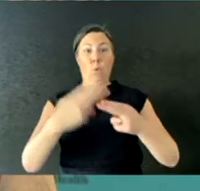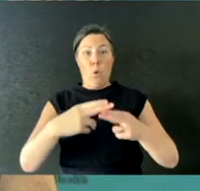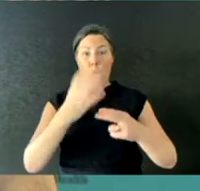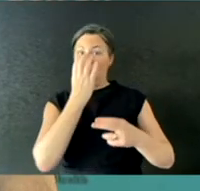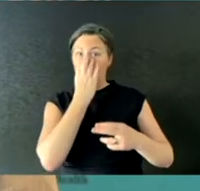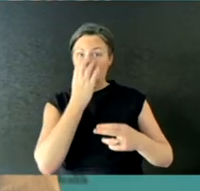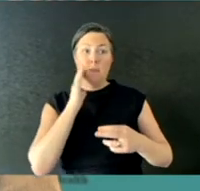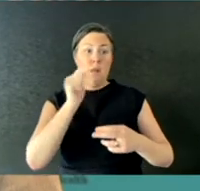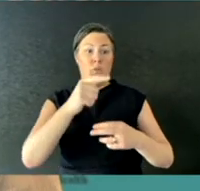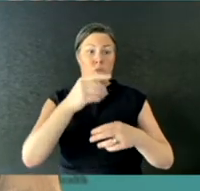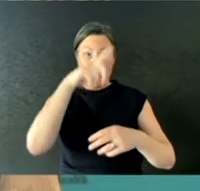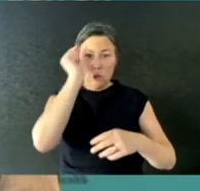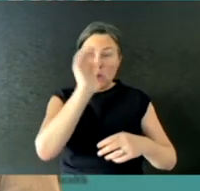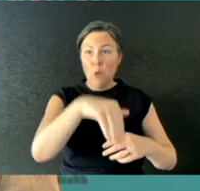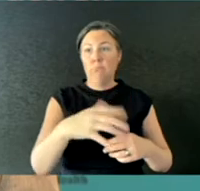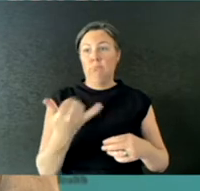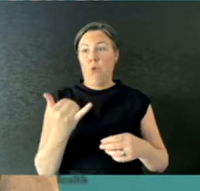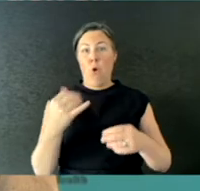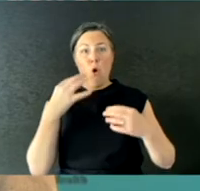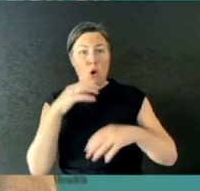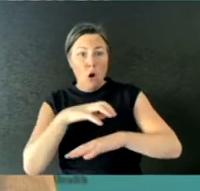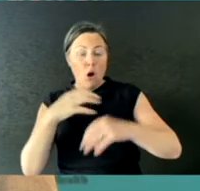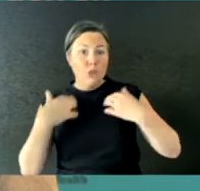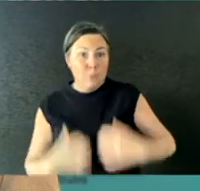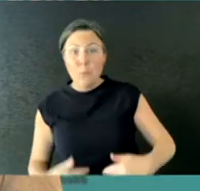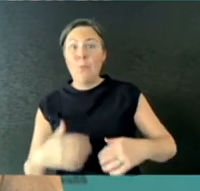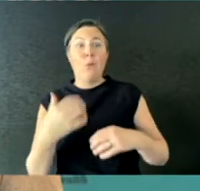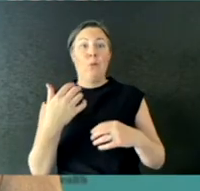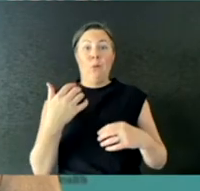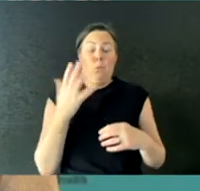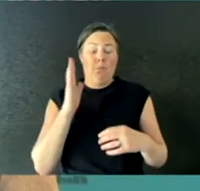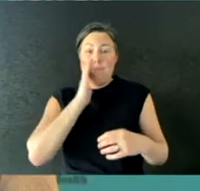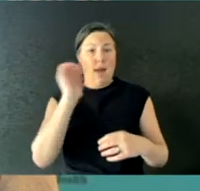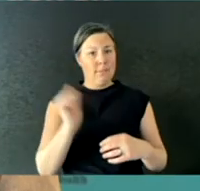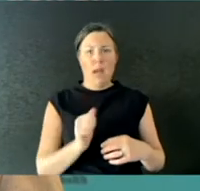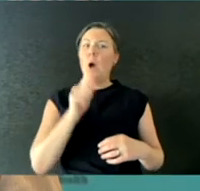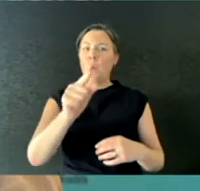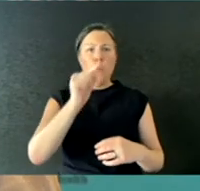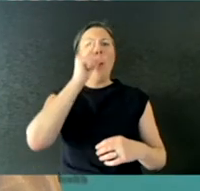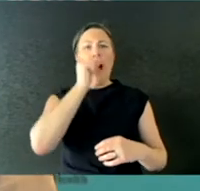hospital, you should be able to access a range of different N95 types, some of those now